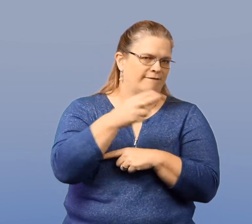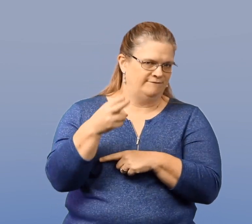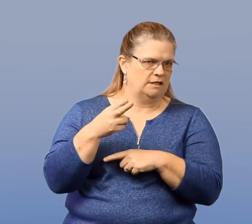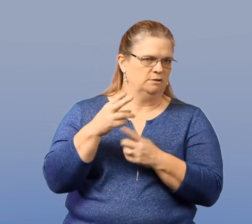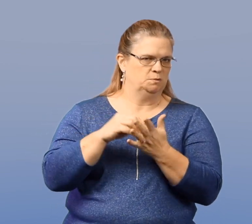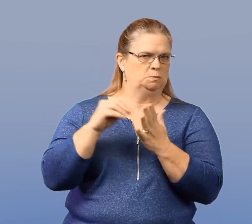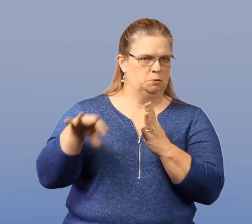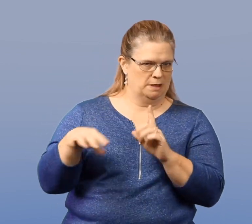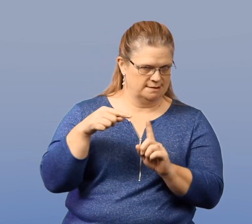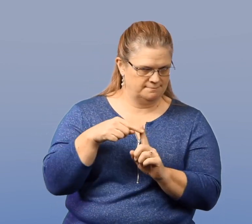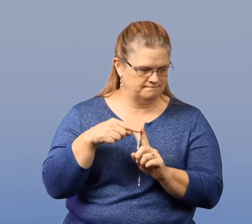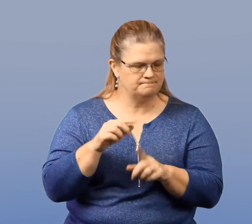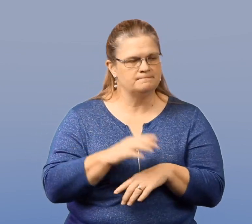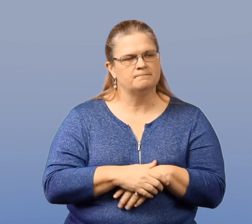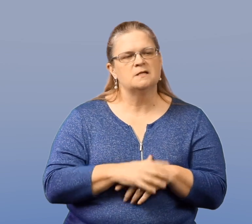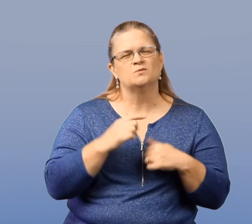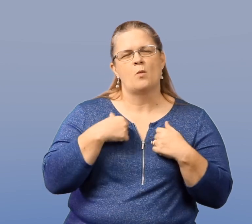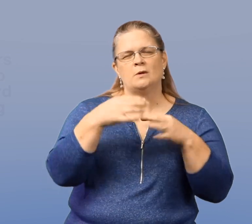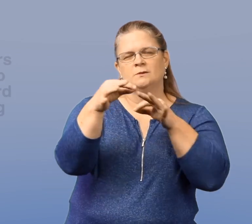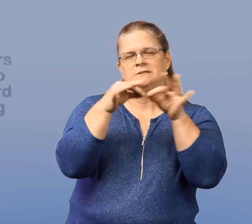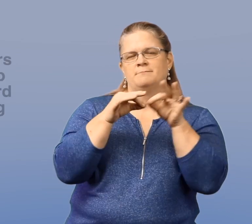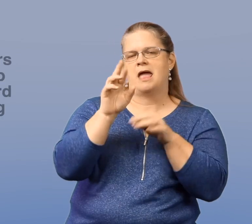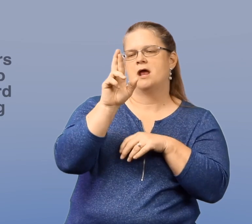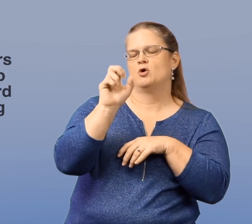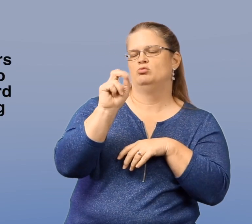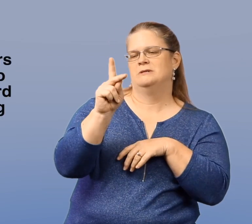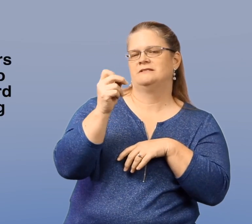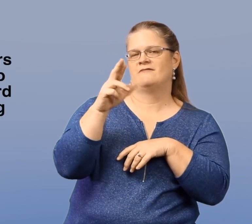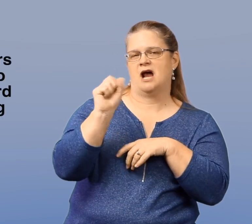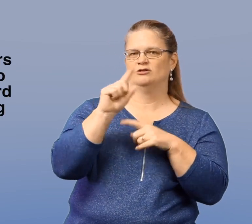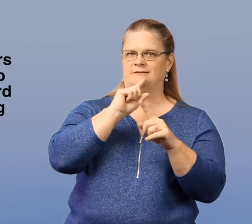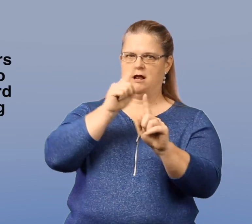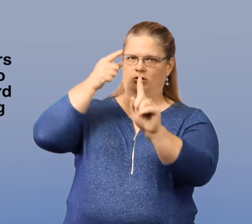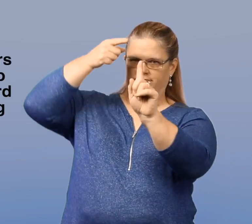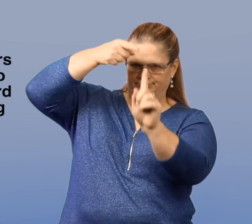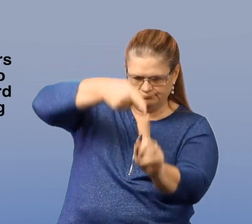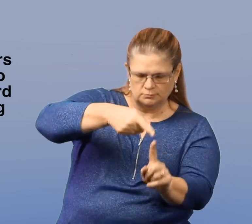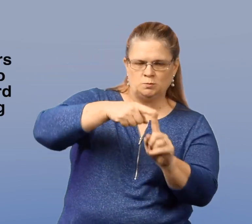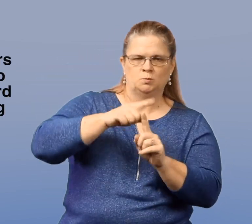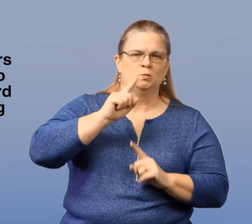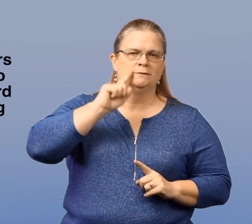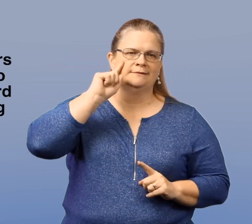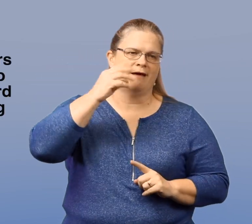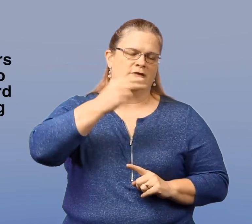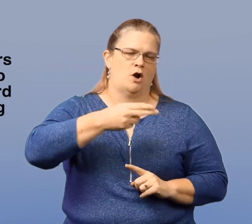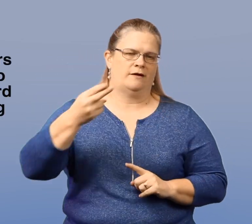with deaf and hard-of-hearing students. So, I do want to explain at risk factors directly related